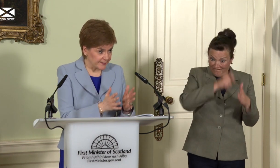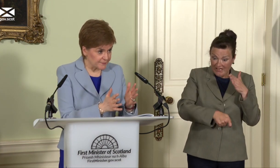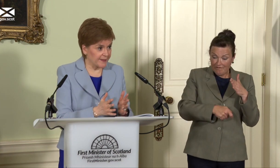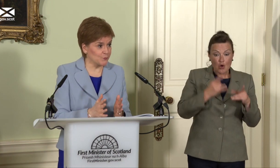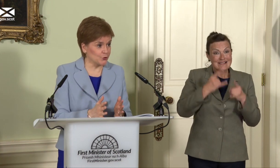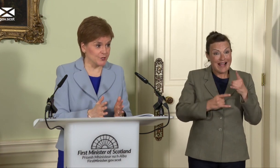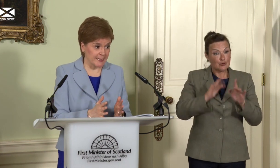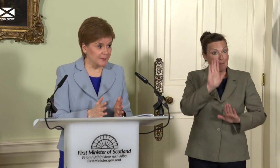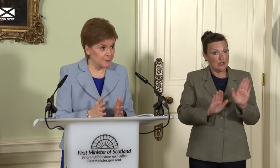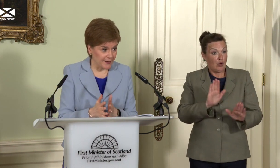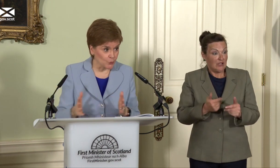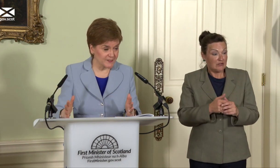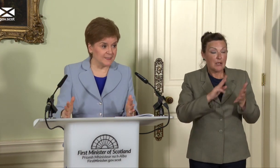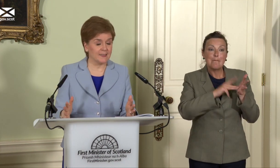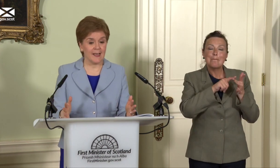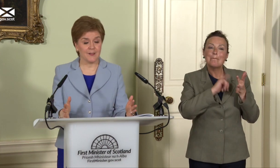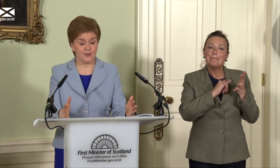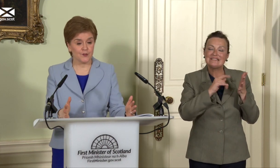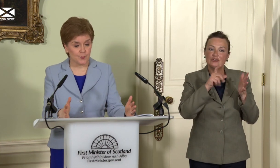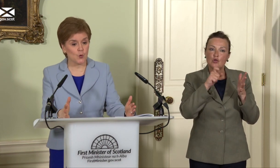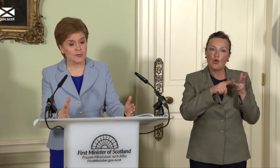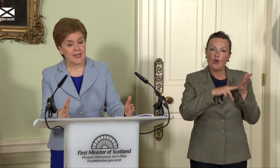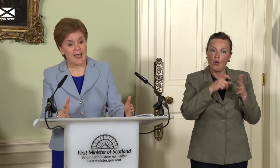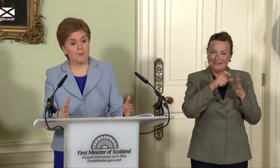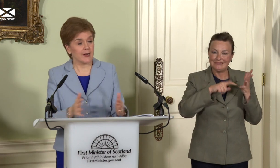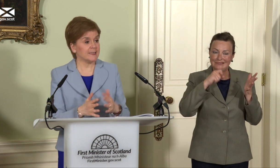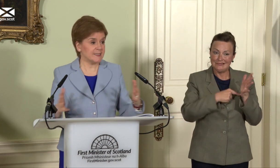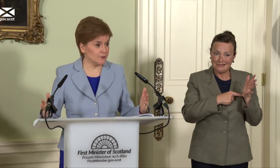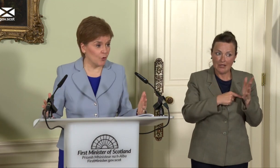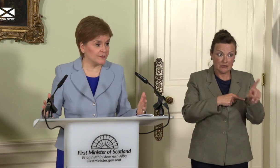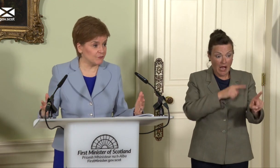if that is what you’re telling me, but I’ve not seen the report. But I need to obviously read